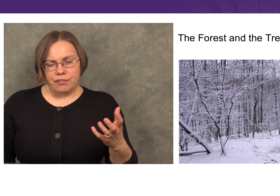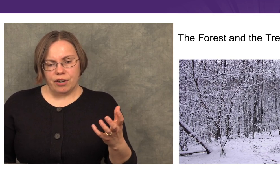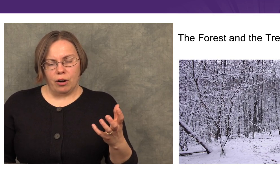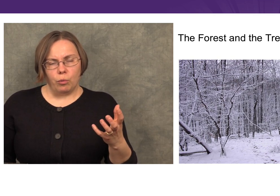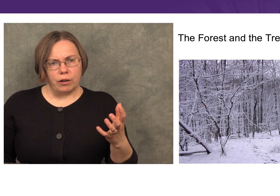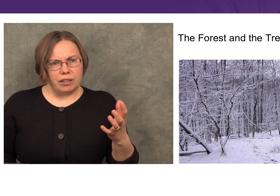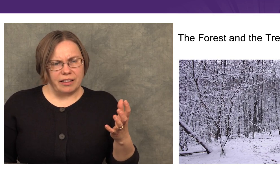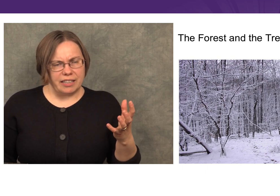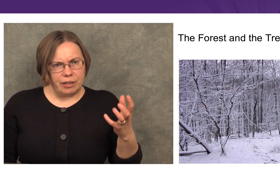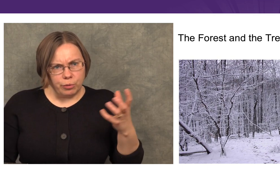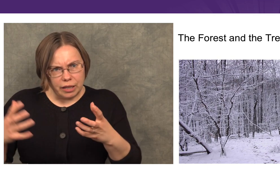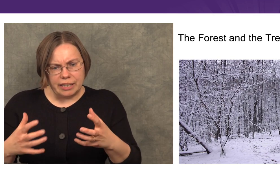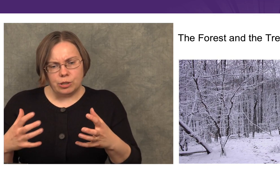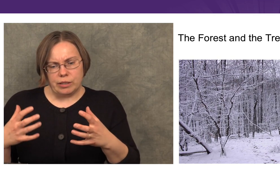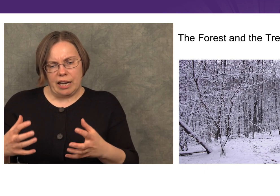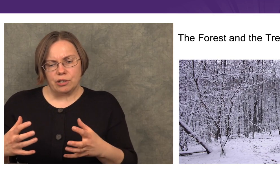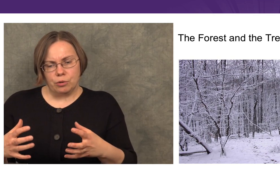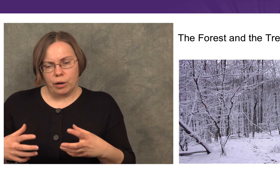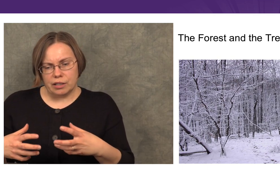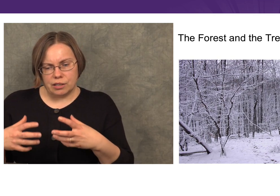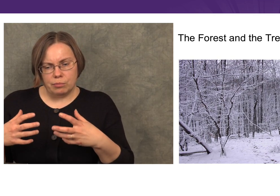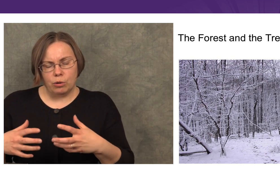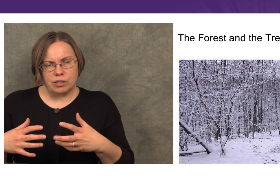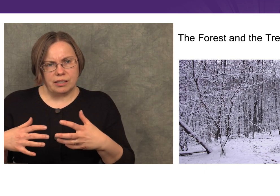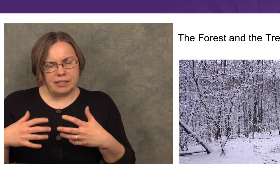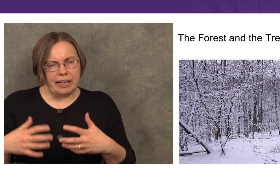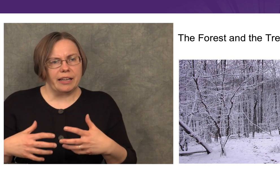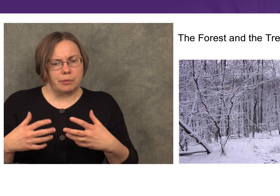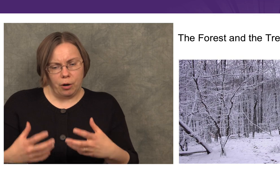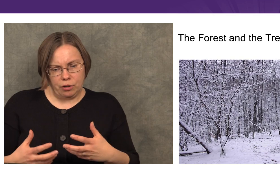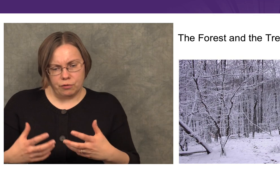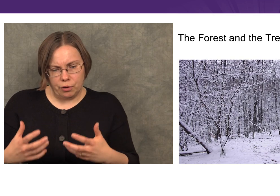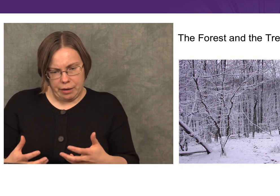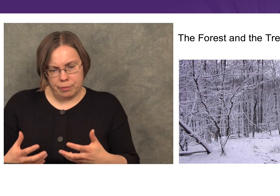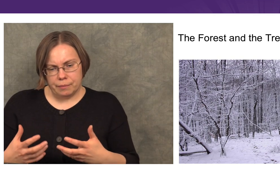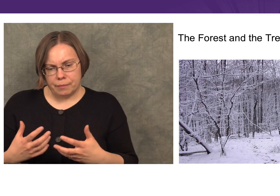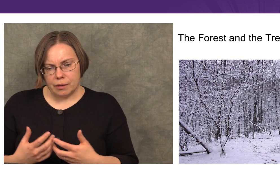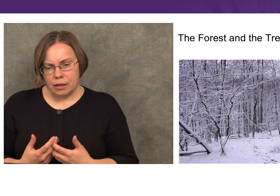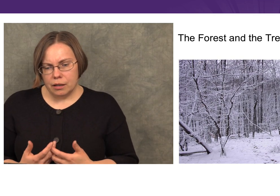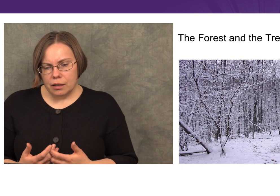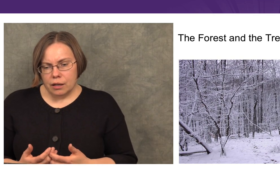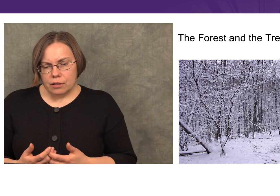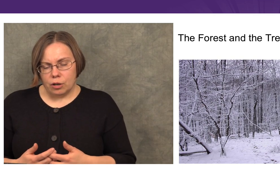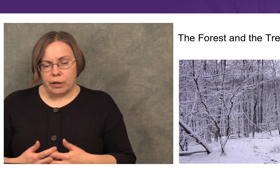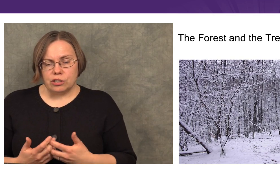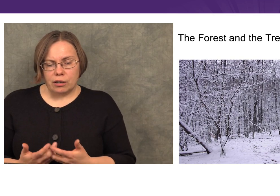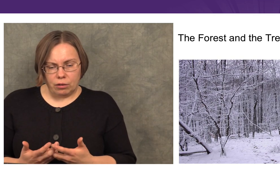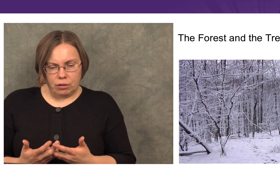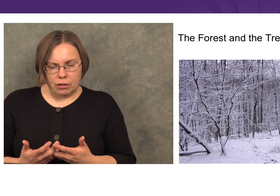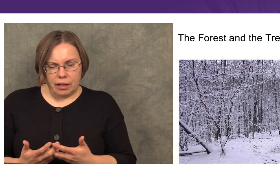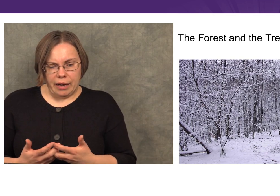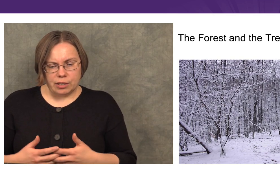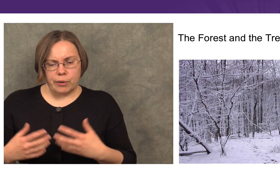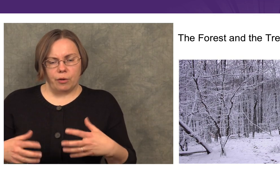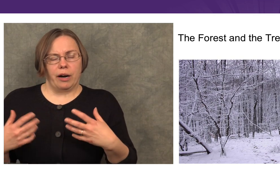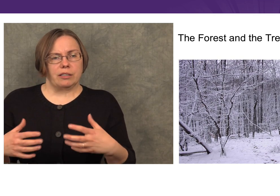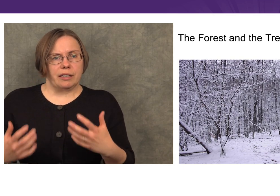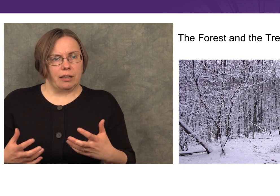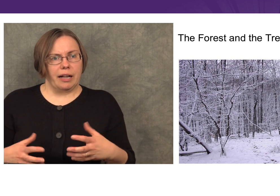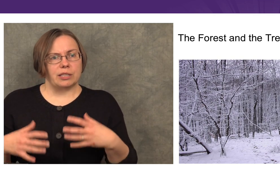and figure out what are the things they really need to attend to, what is the most salient part for them. In general, as we acquire skill,